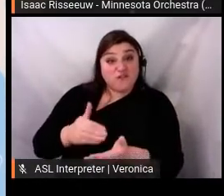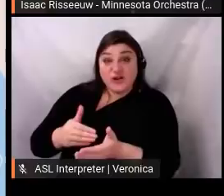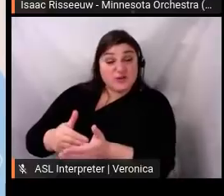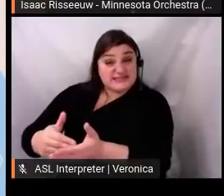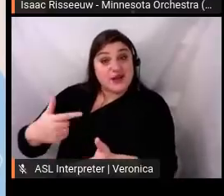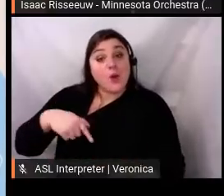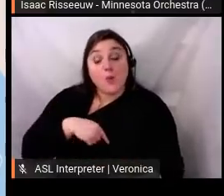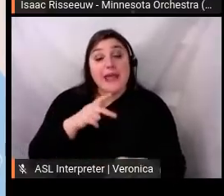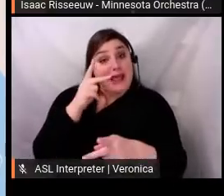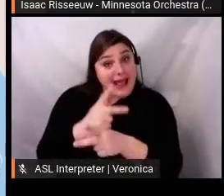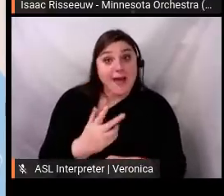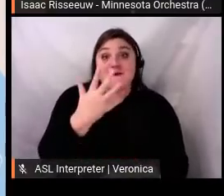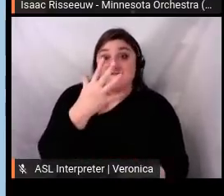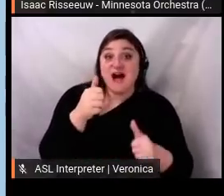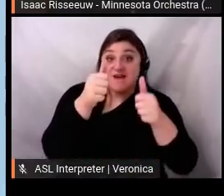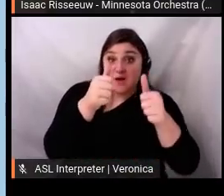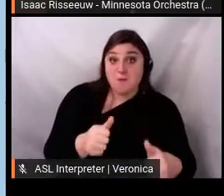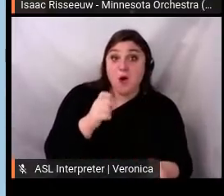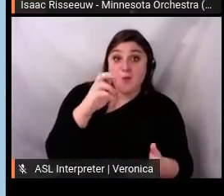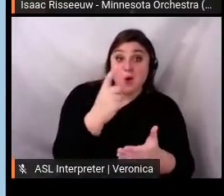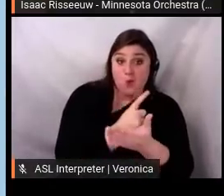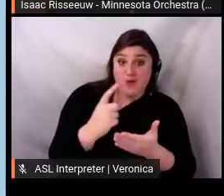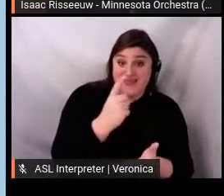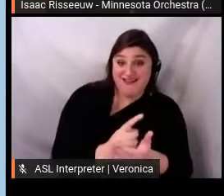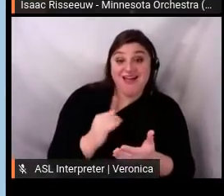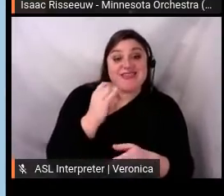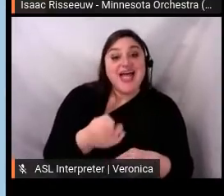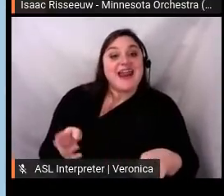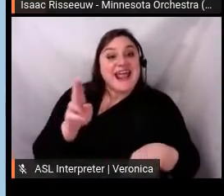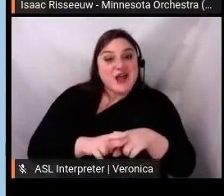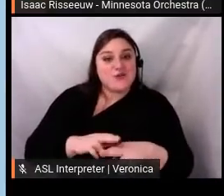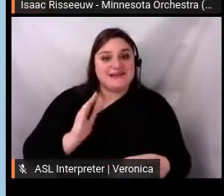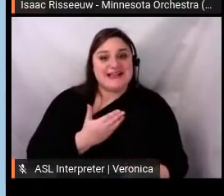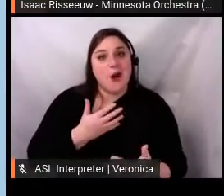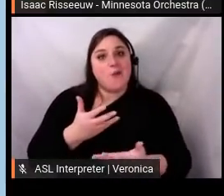our engagement rate since March has been 5.4% across all platforms, with over